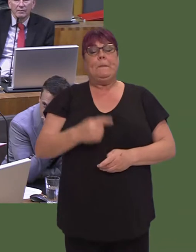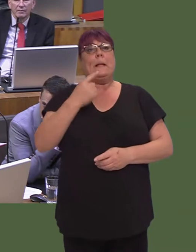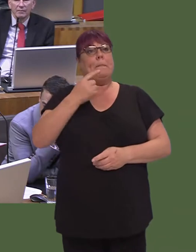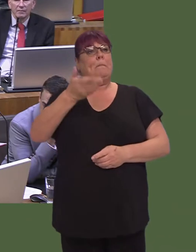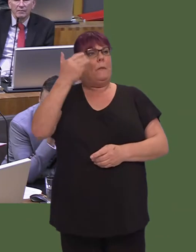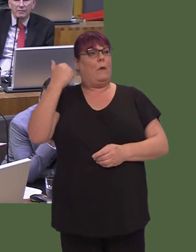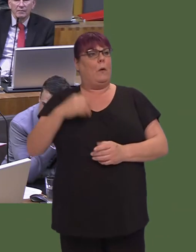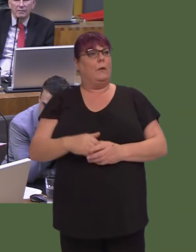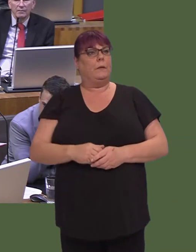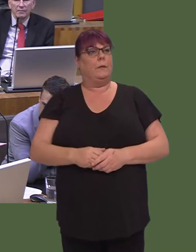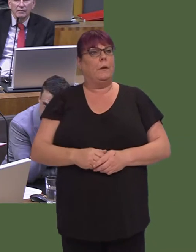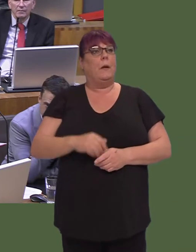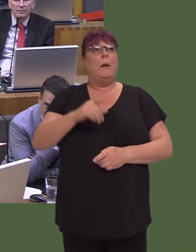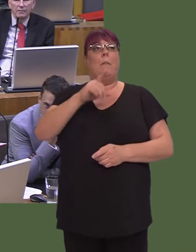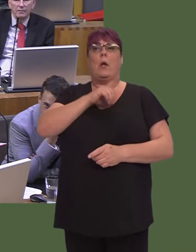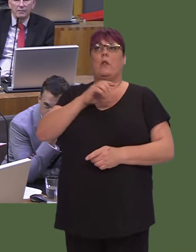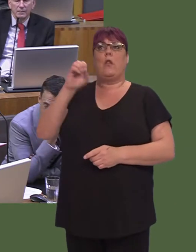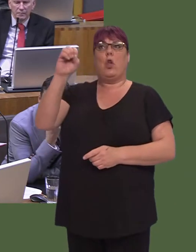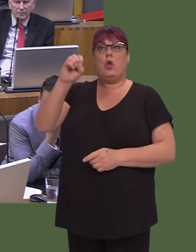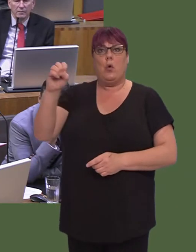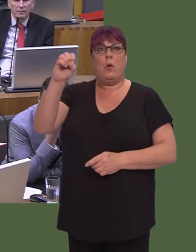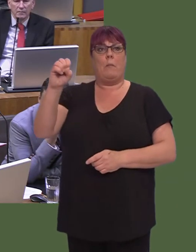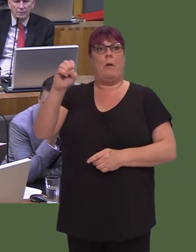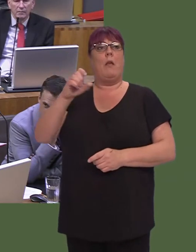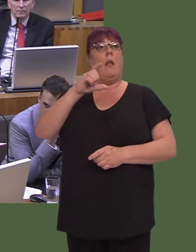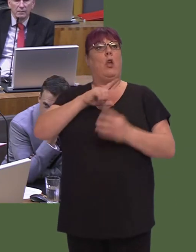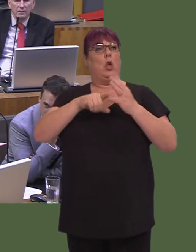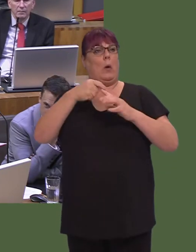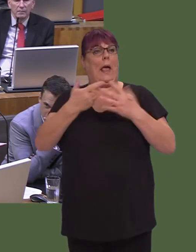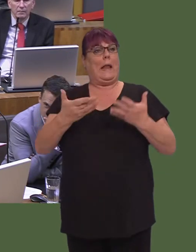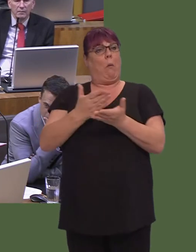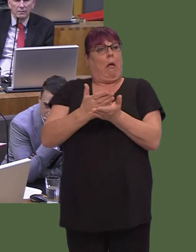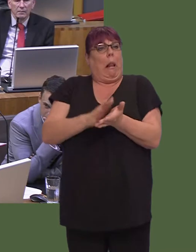it's because of the EU that the UK cleaned up its act. The UK was one of the worst polluters in Europe.